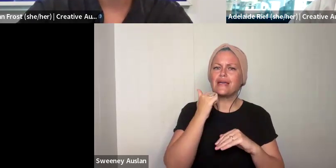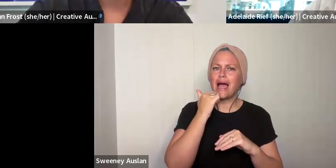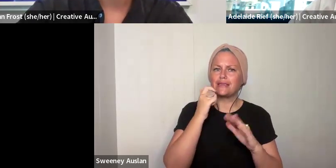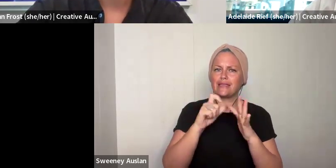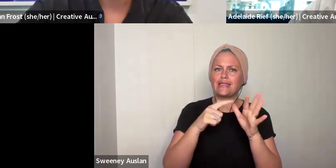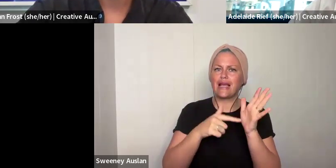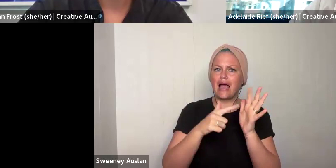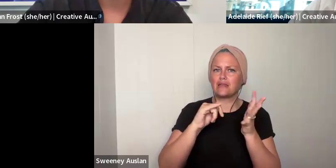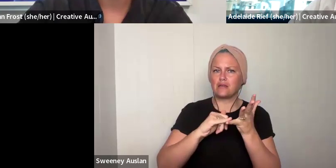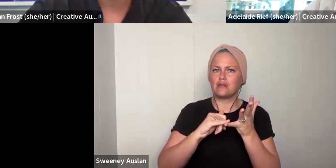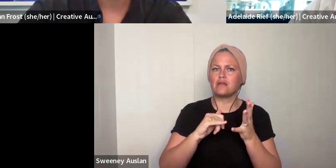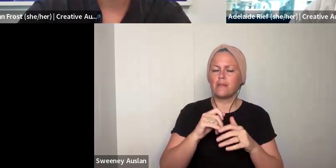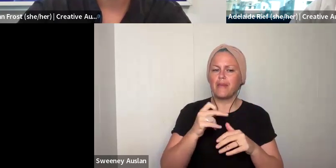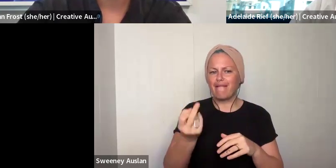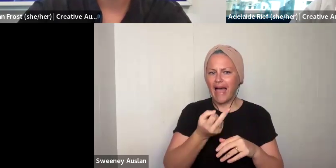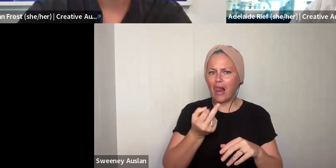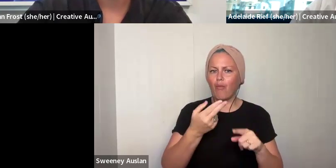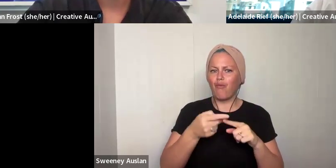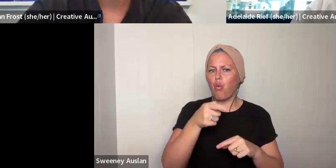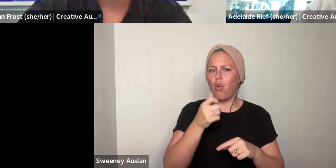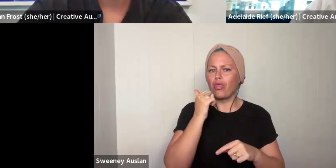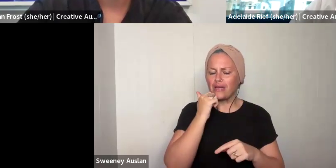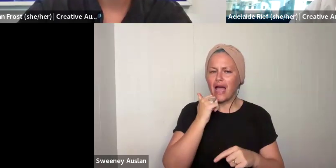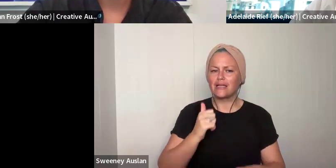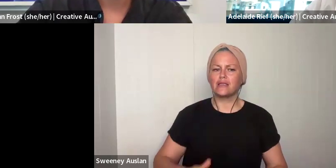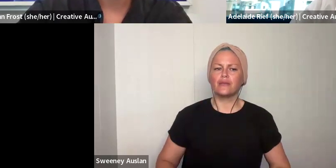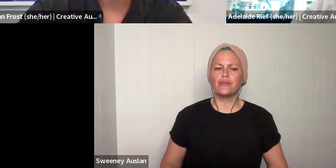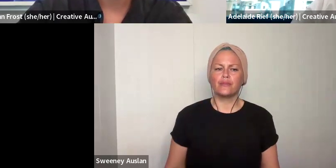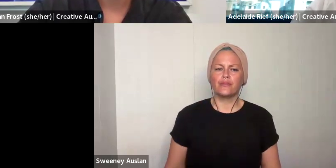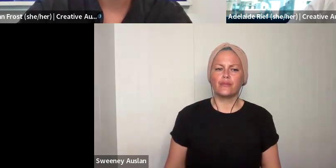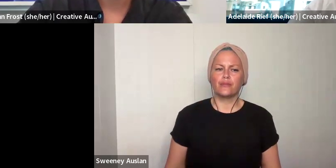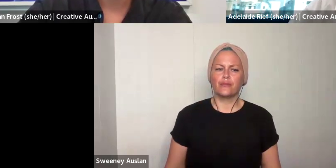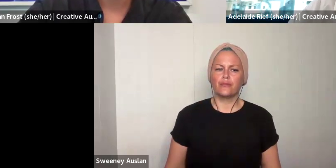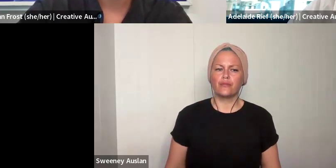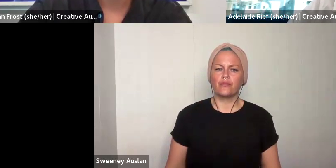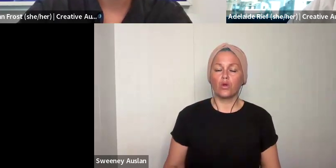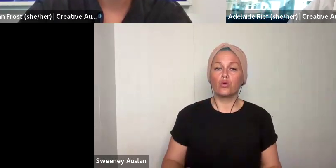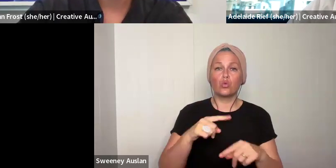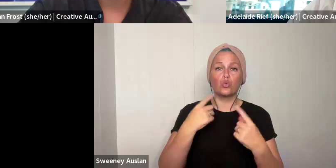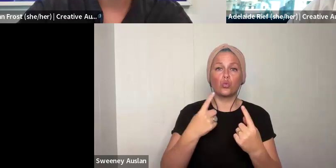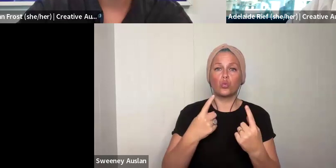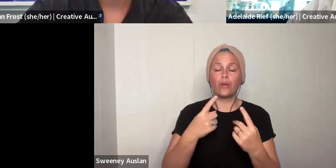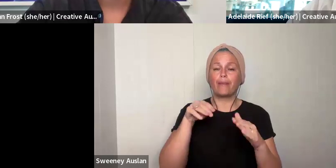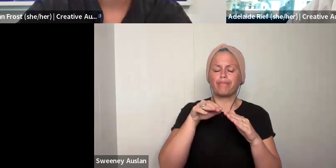And being available for the dates.